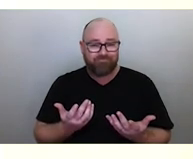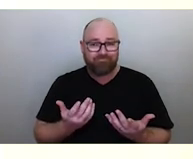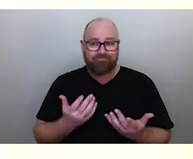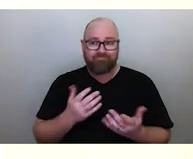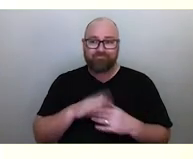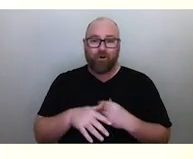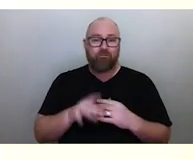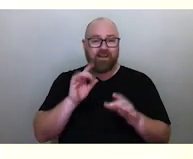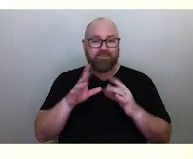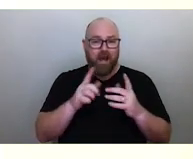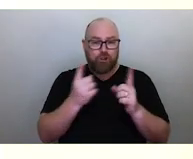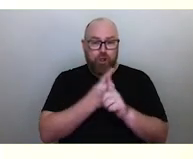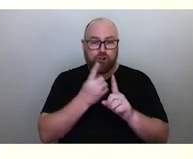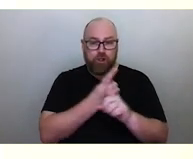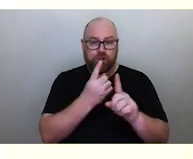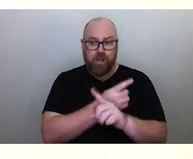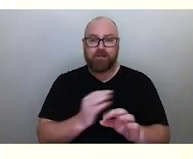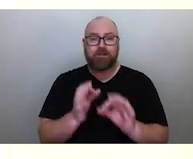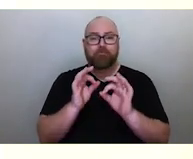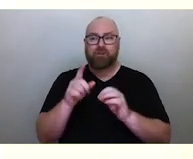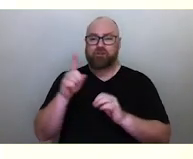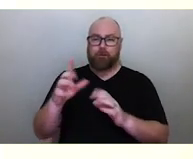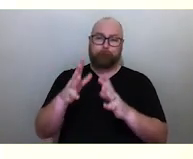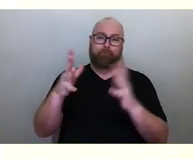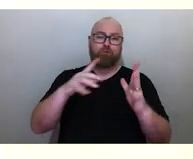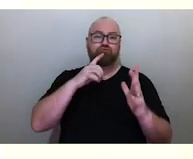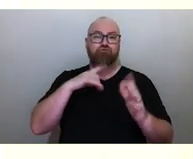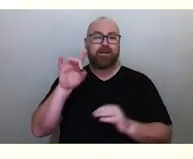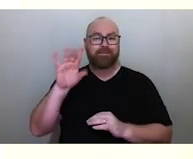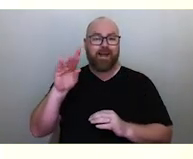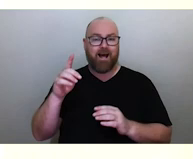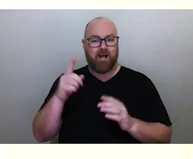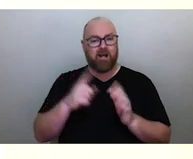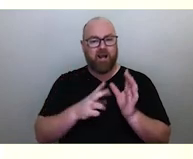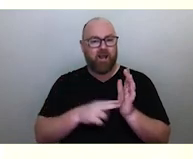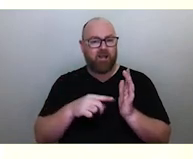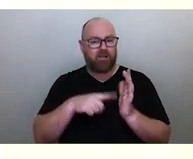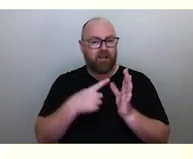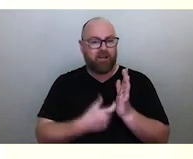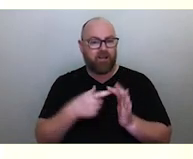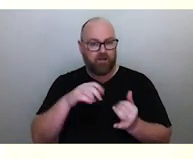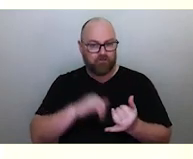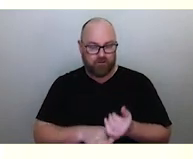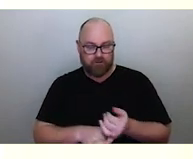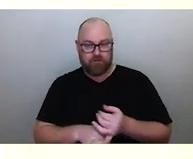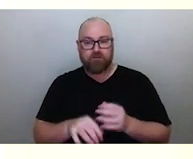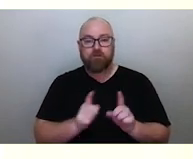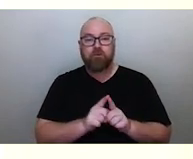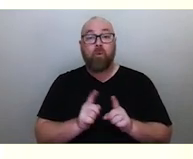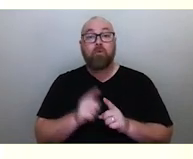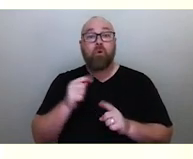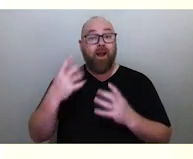especially these really giant red stars like Antares. There's also traditions from the Great Victoria Desert that talk